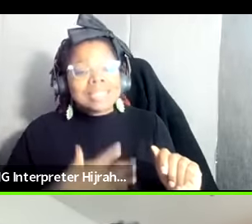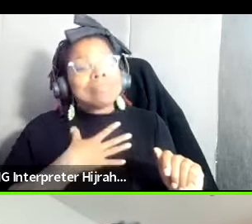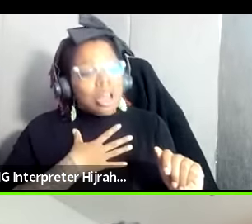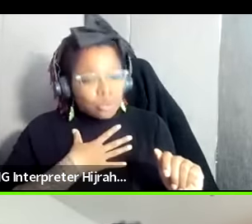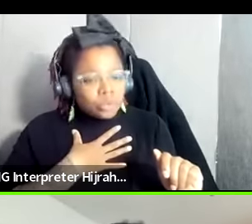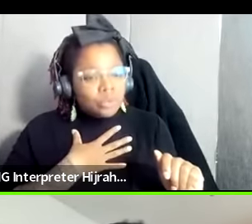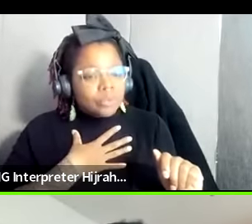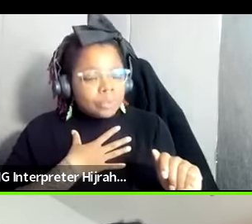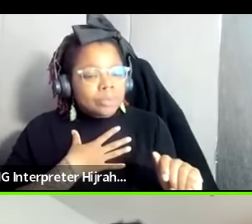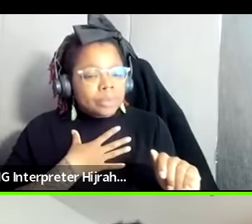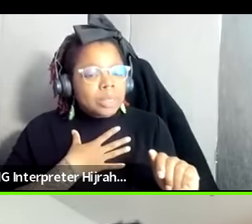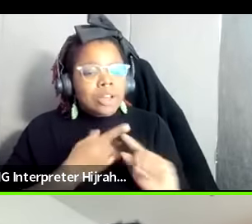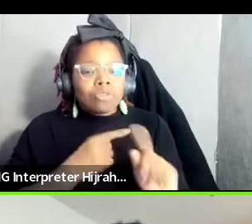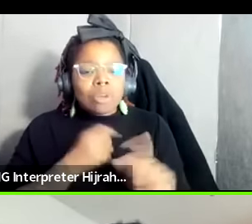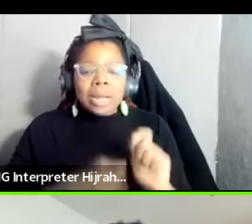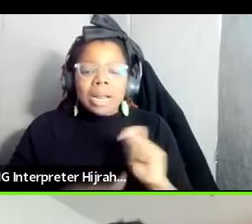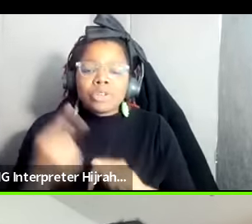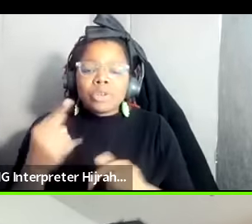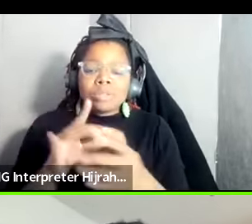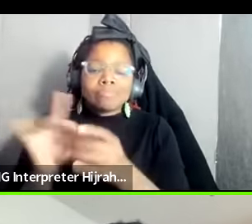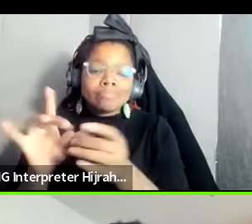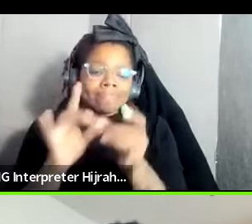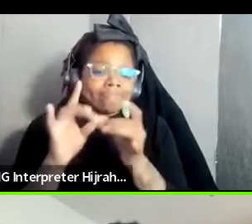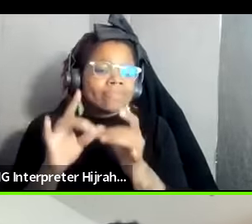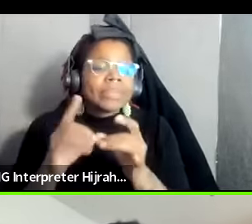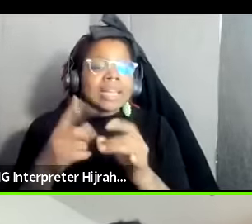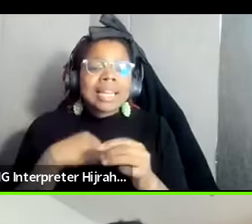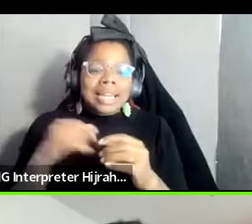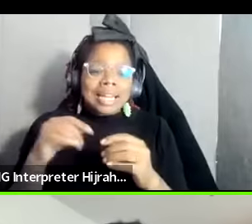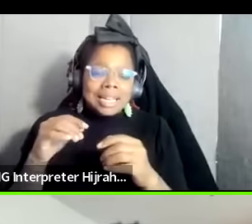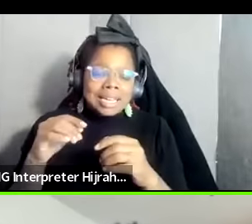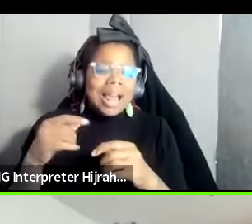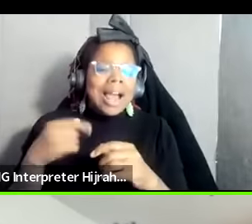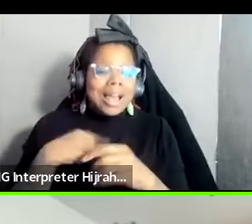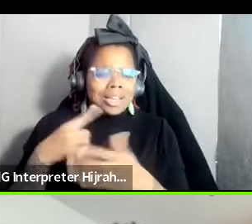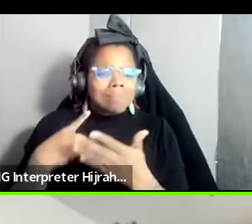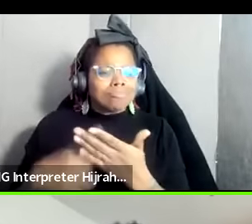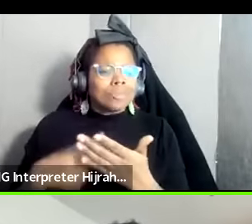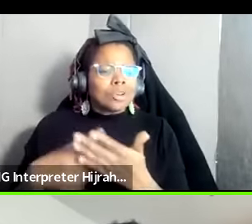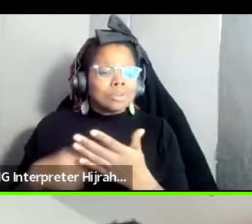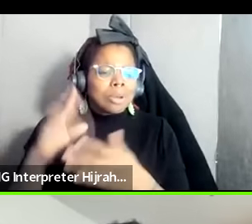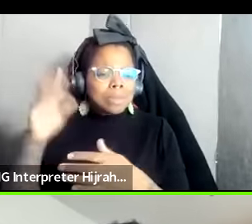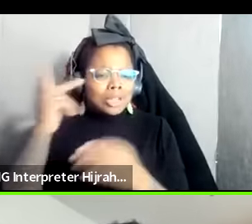has has said and I mentioned political education earlier and I just want want to make an offering